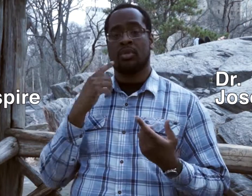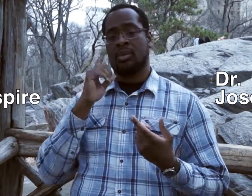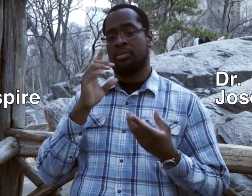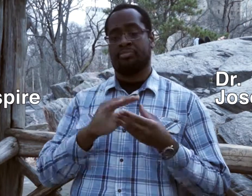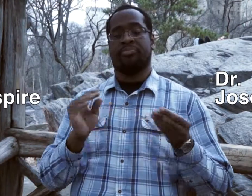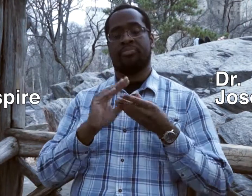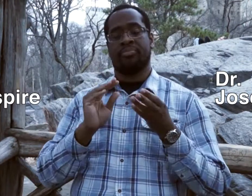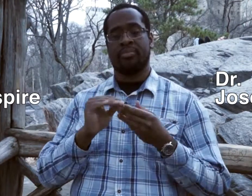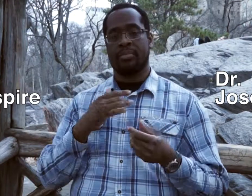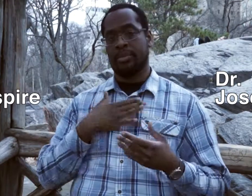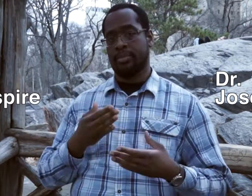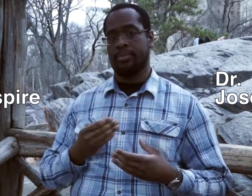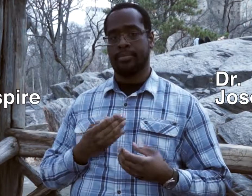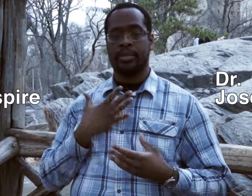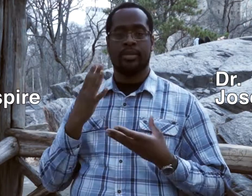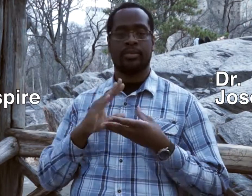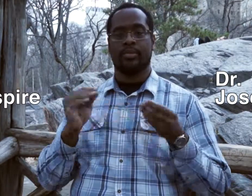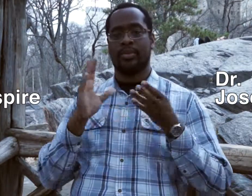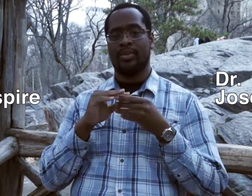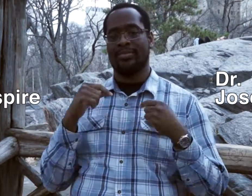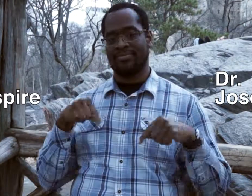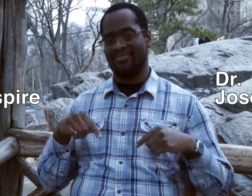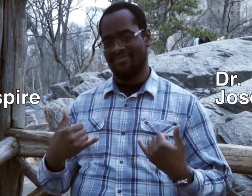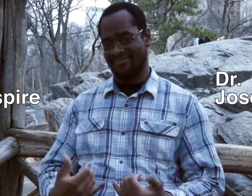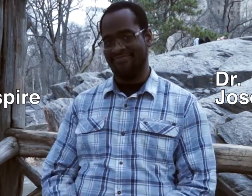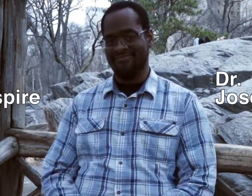and this is my #inspire story...